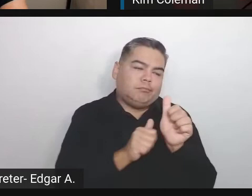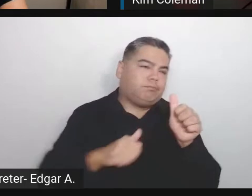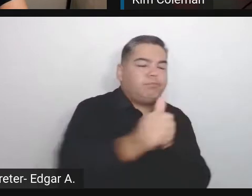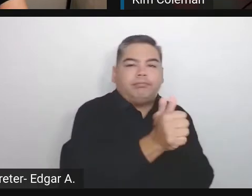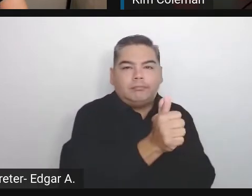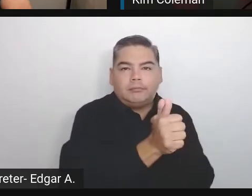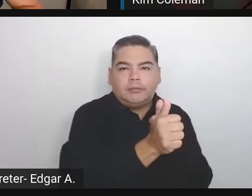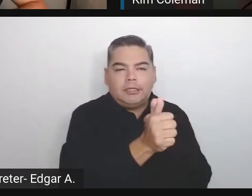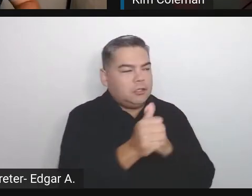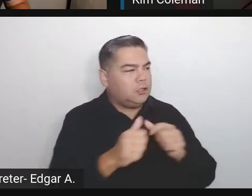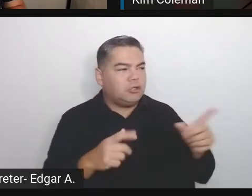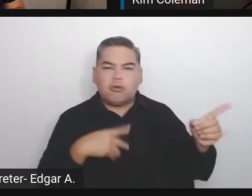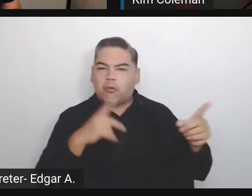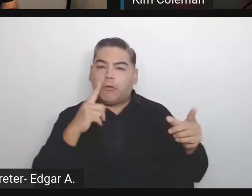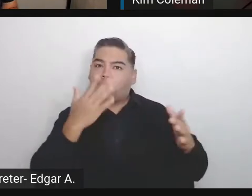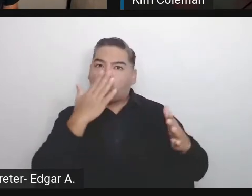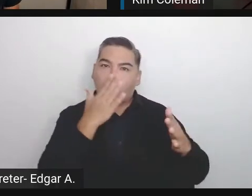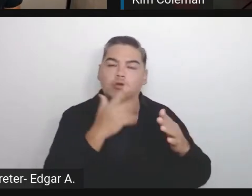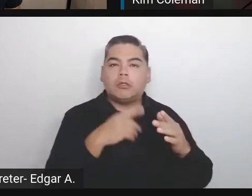I'll ask this question from our moderator, Truk.